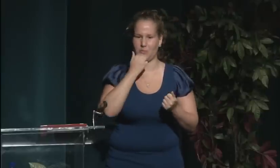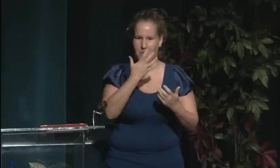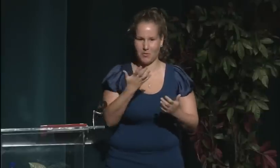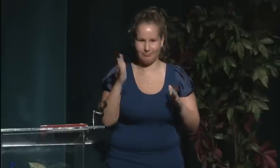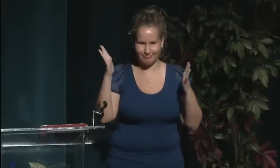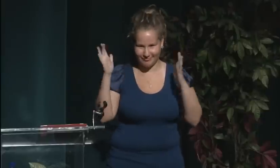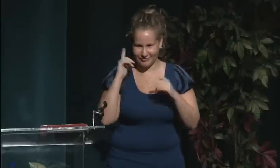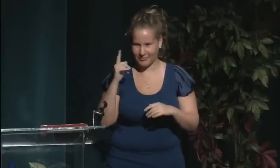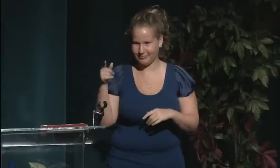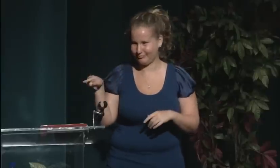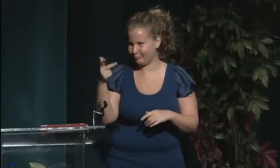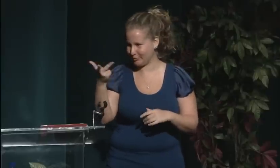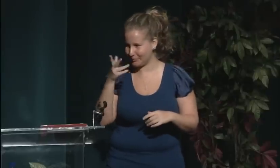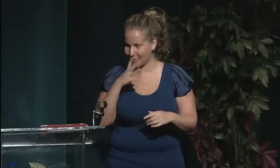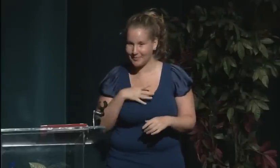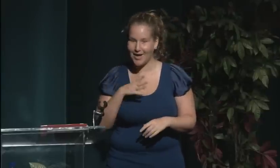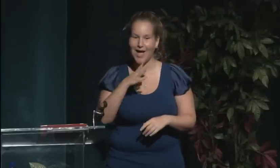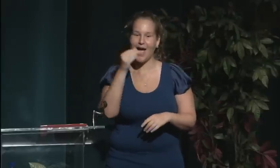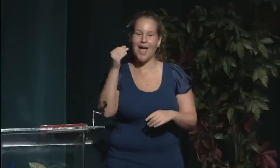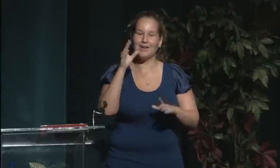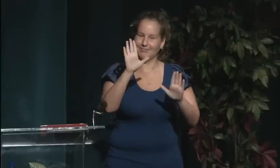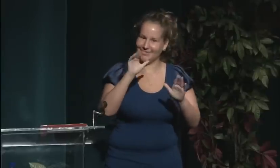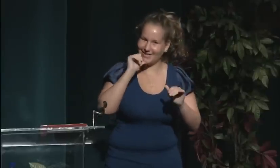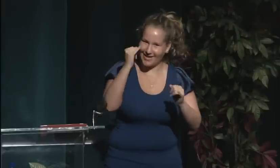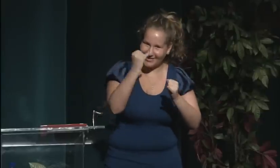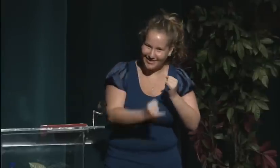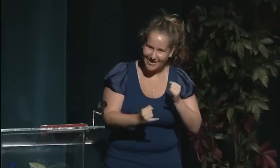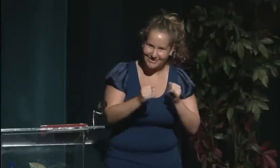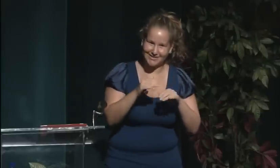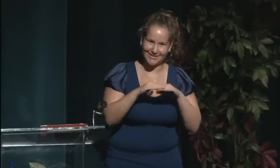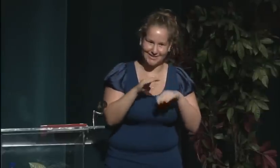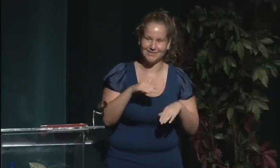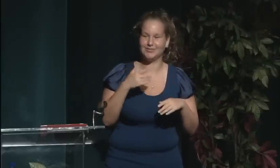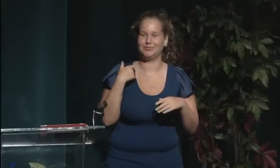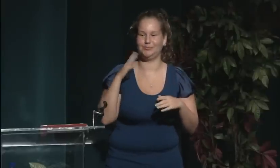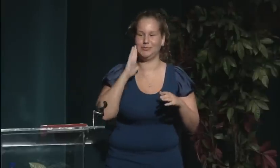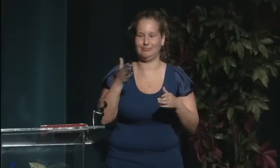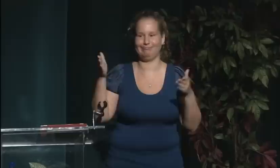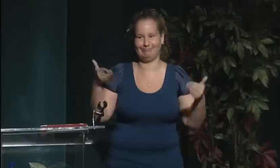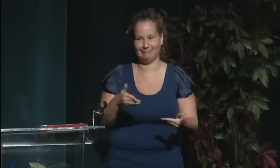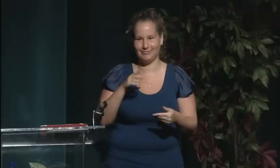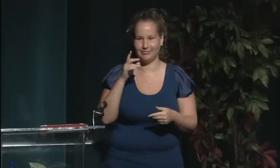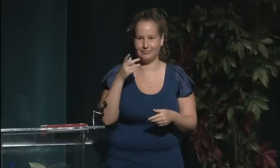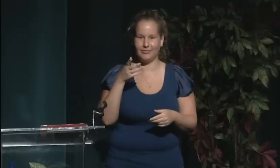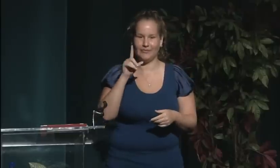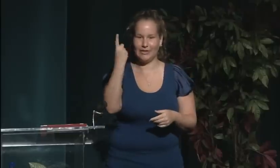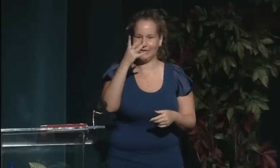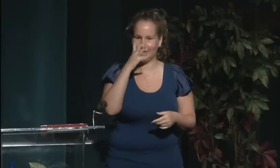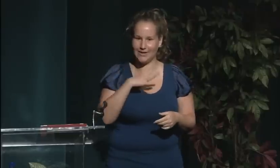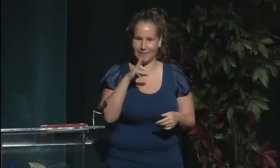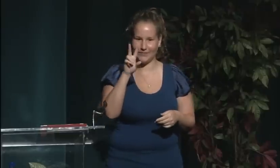She produced "Sound and Fury." I think you probably remember that PBS production a few years ago,